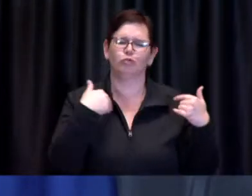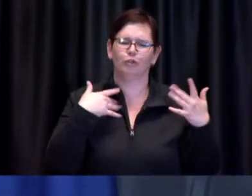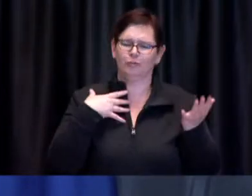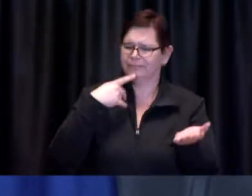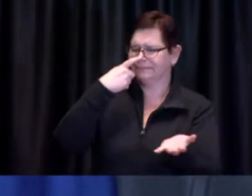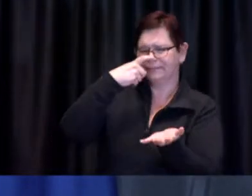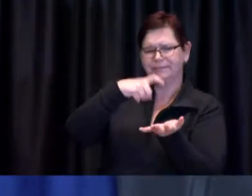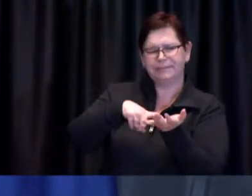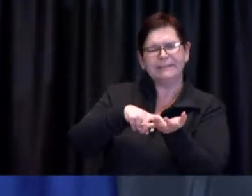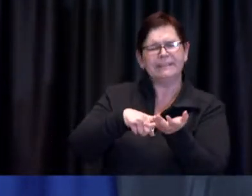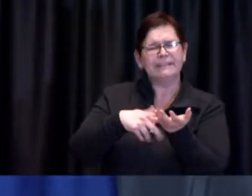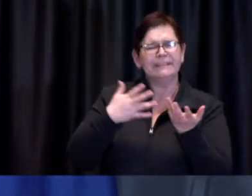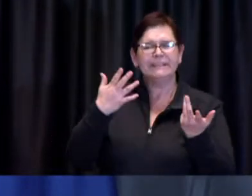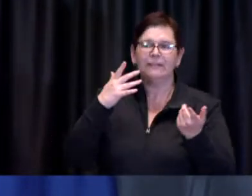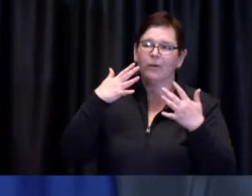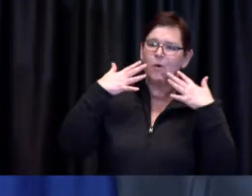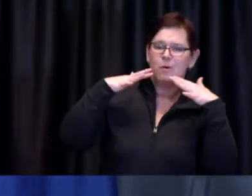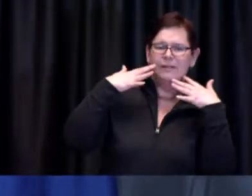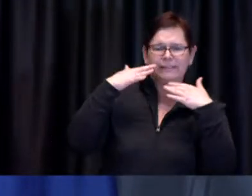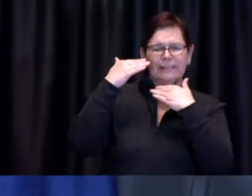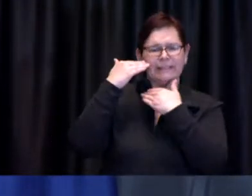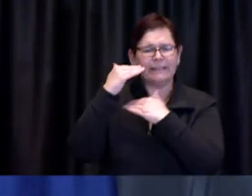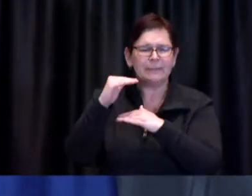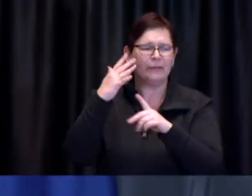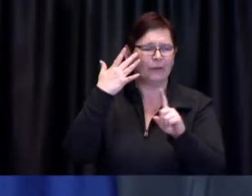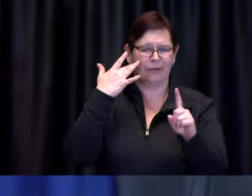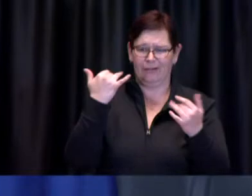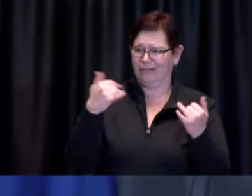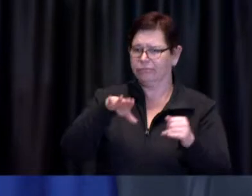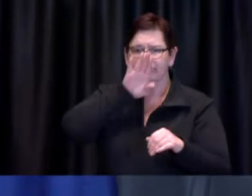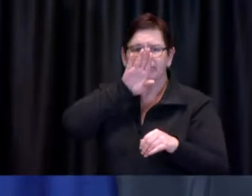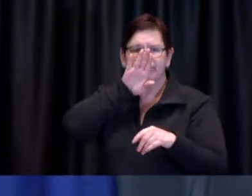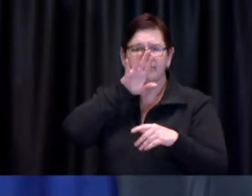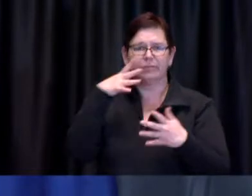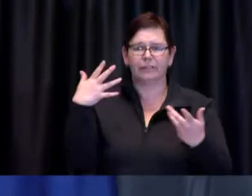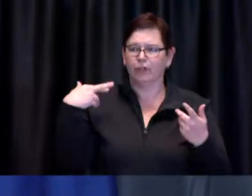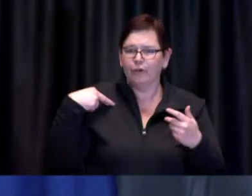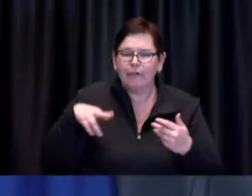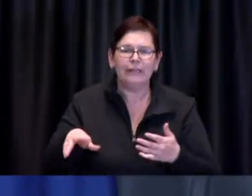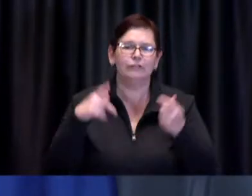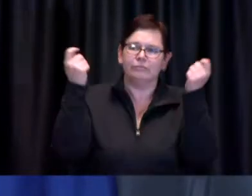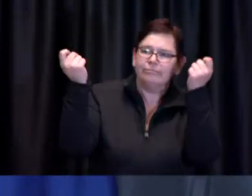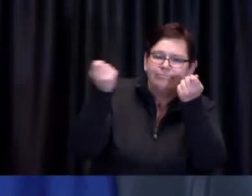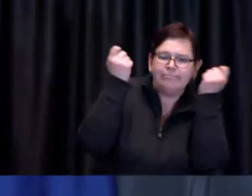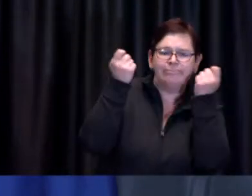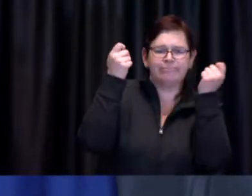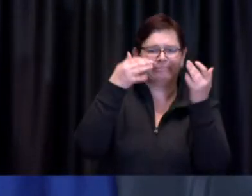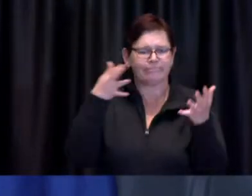and one's spiritual, emotional, and mental well-being is important during these difficult times.